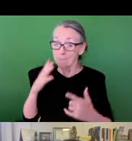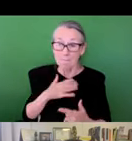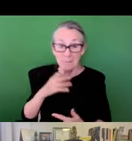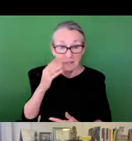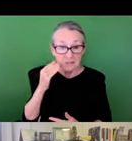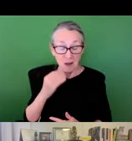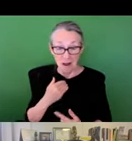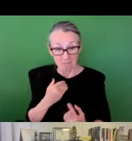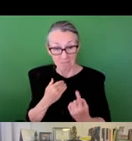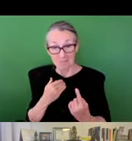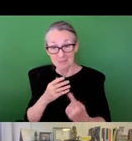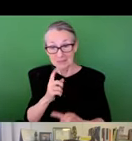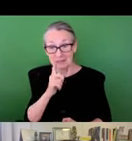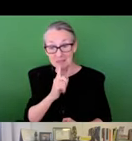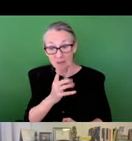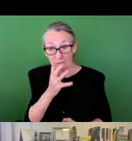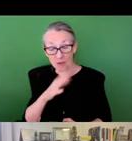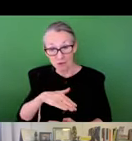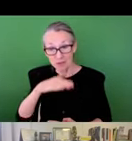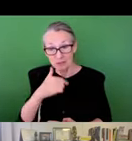the time. My experience was just that. I was raised by a